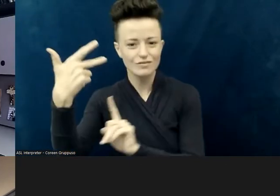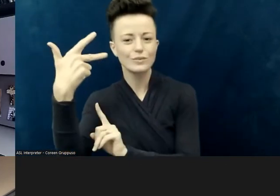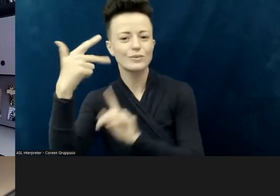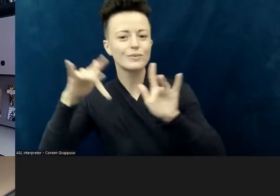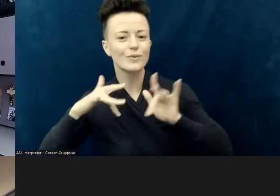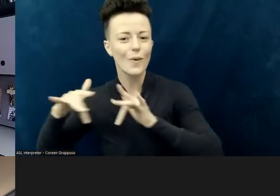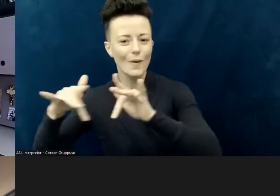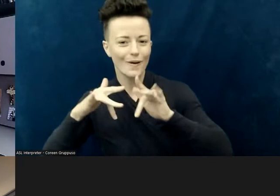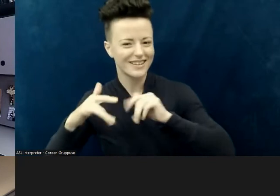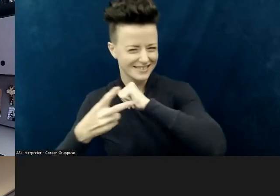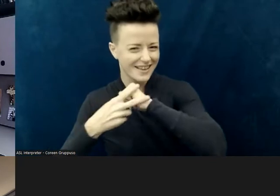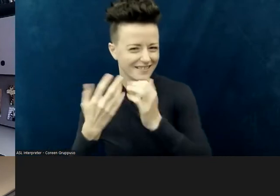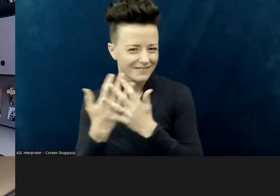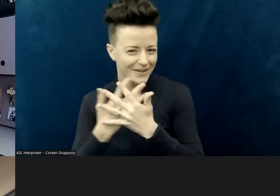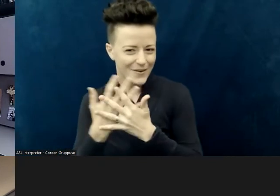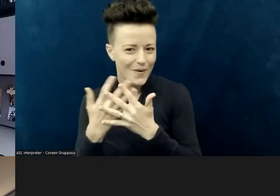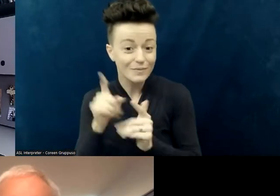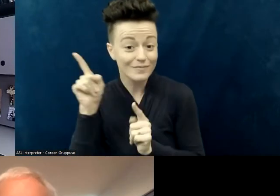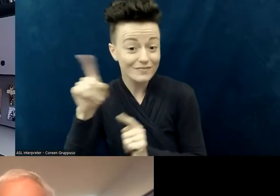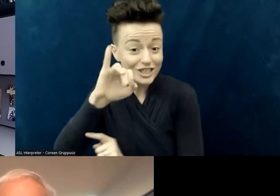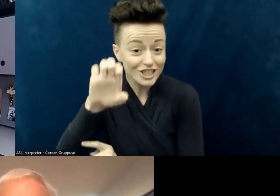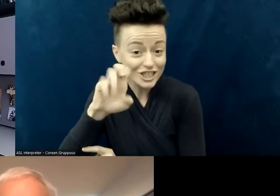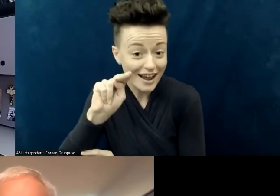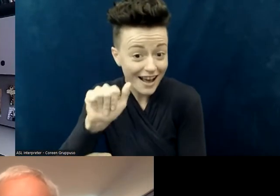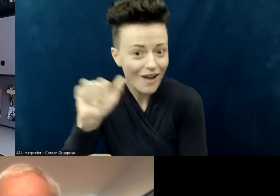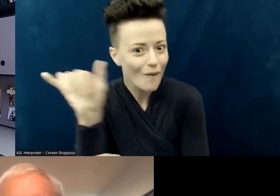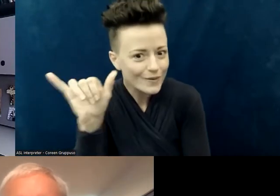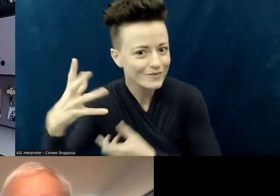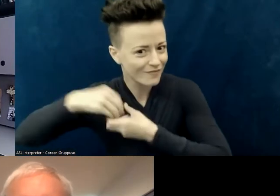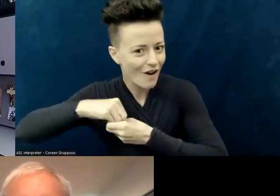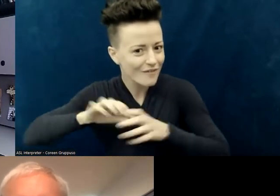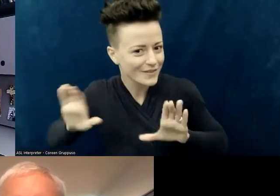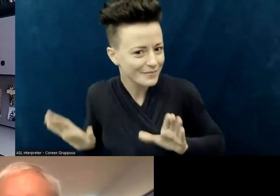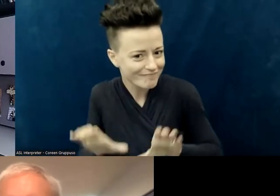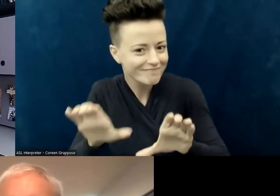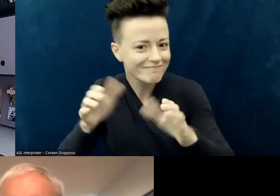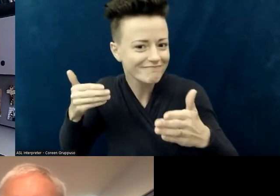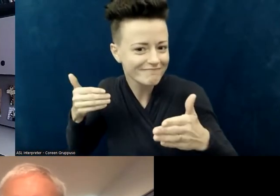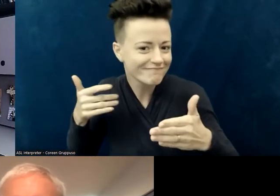that helped us plan this event as well. I will be reading Jenna's visual description